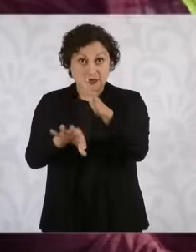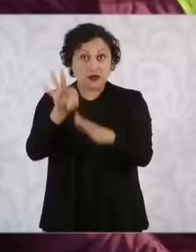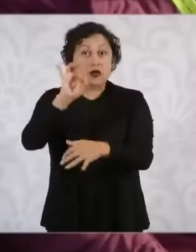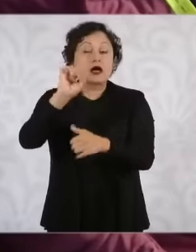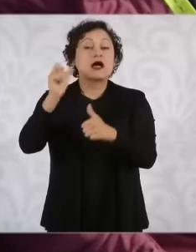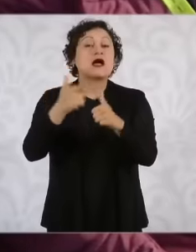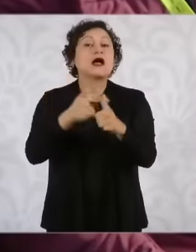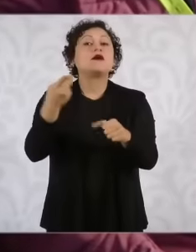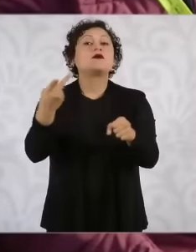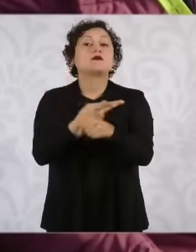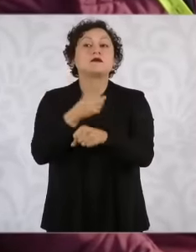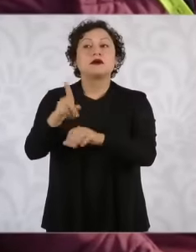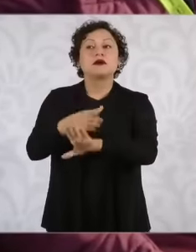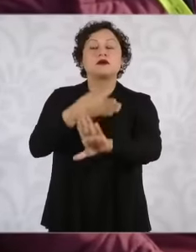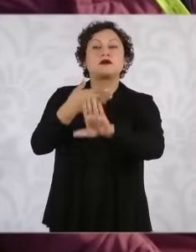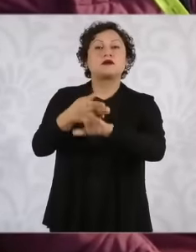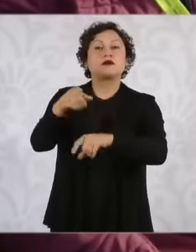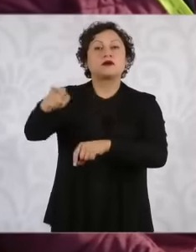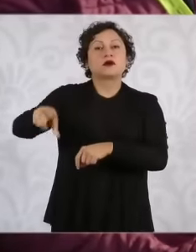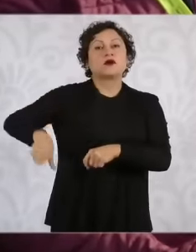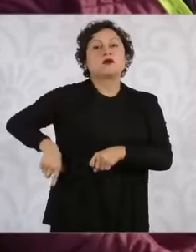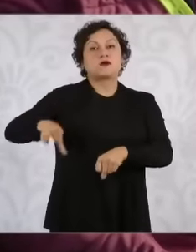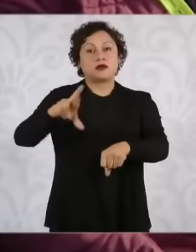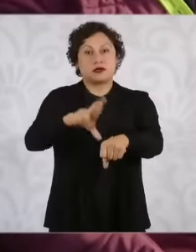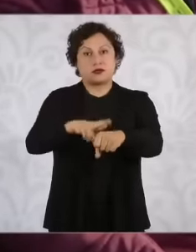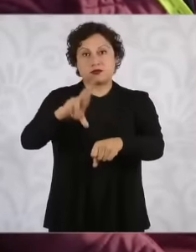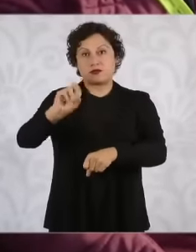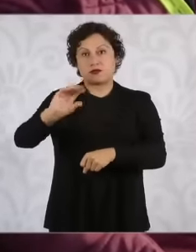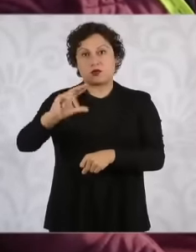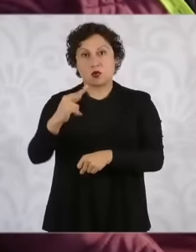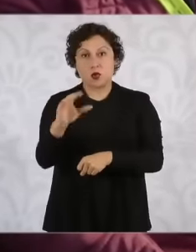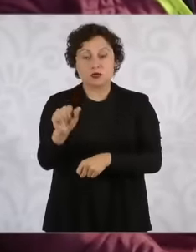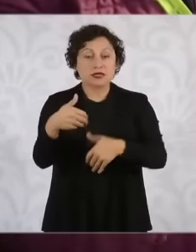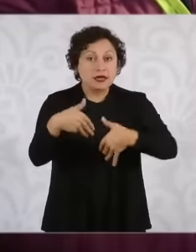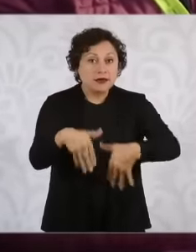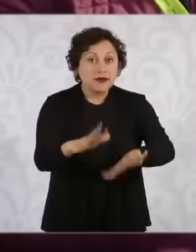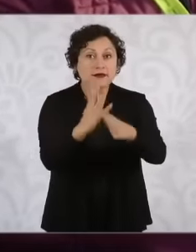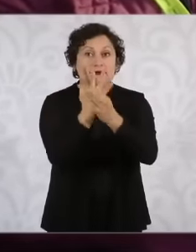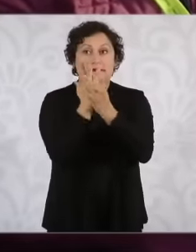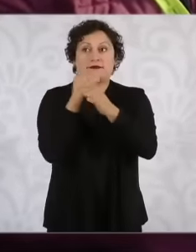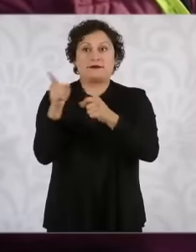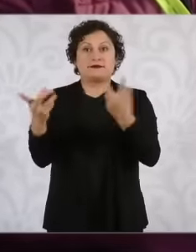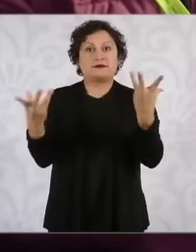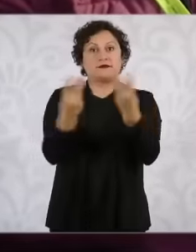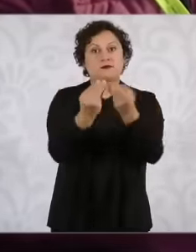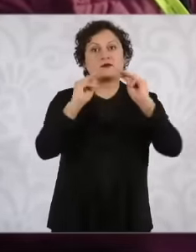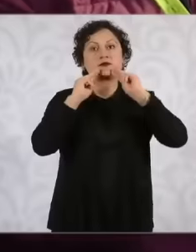Rubén Rocha, who supposedly has links with the Chapitos, there is something to that, if they already